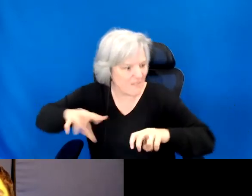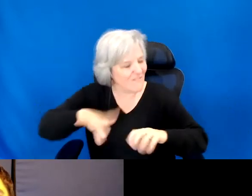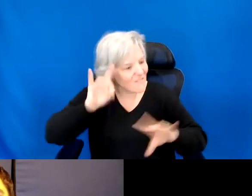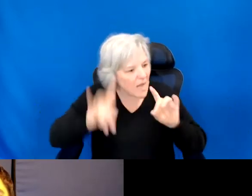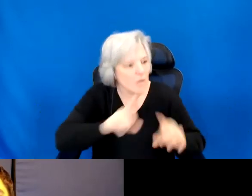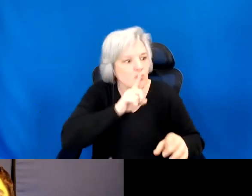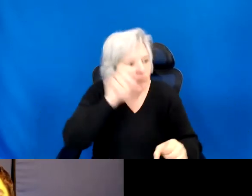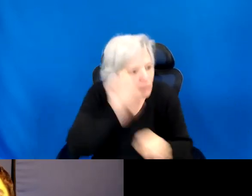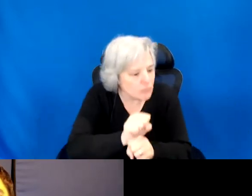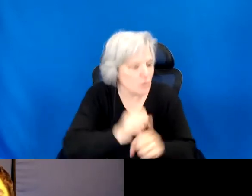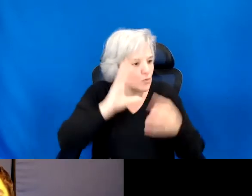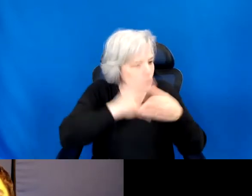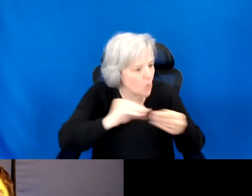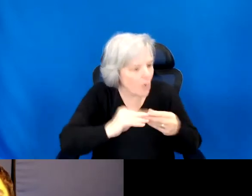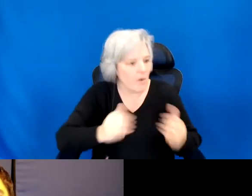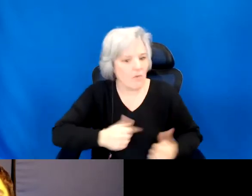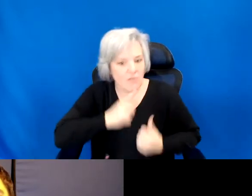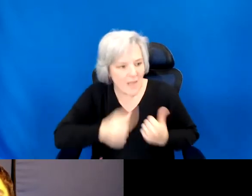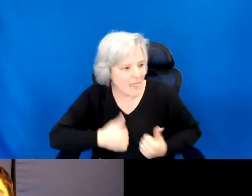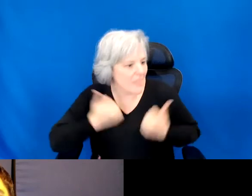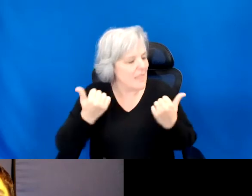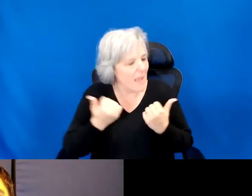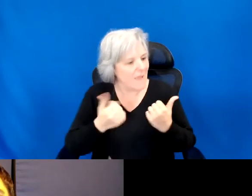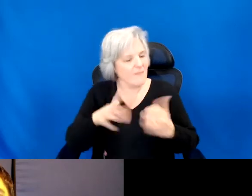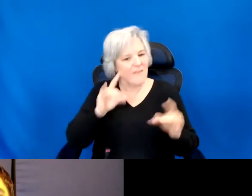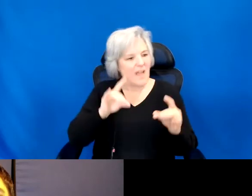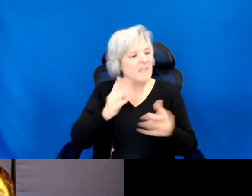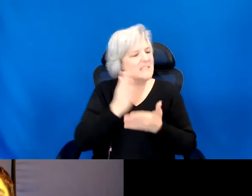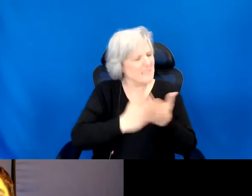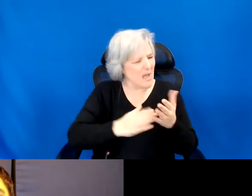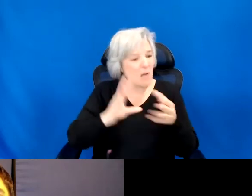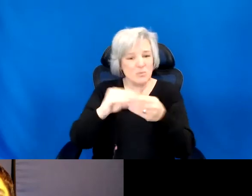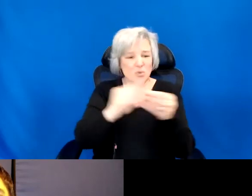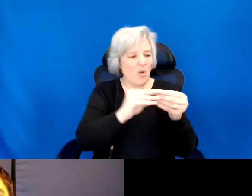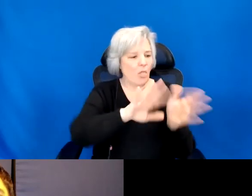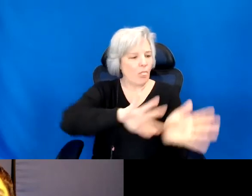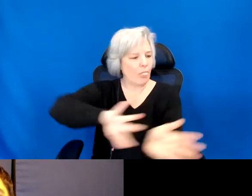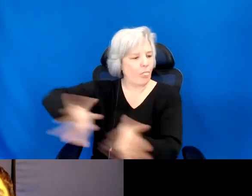against all odds have been discarded by the grand narratives of history.